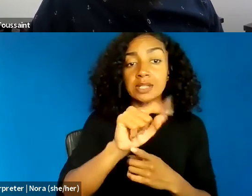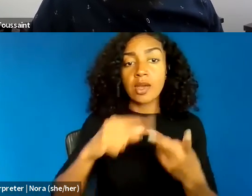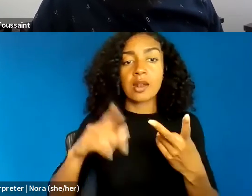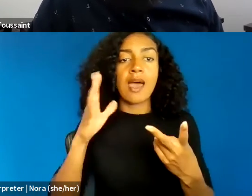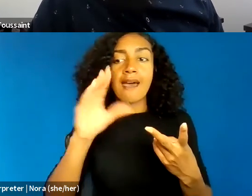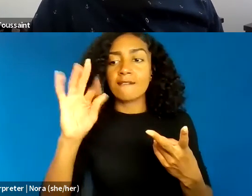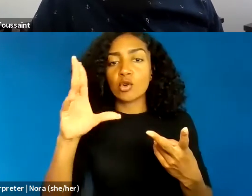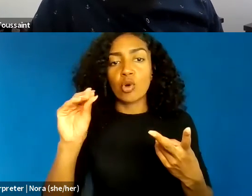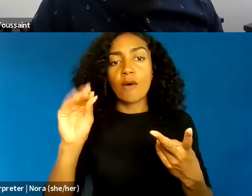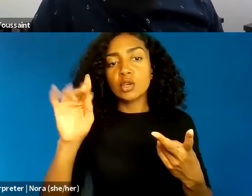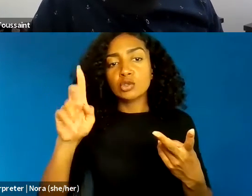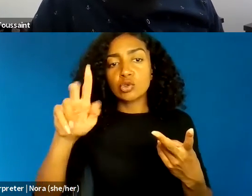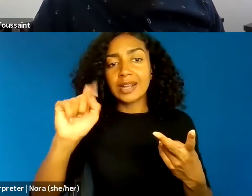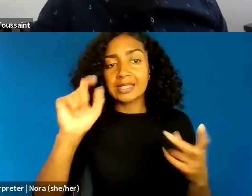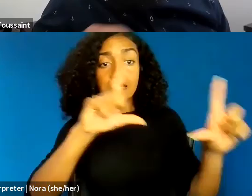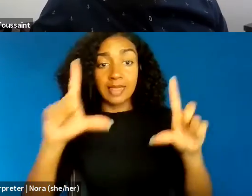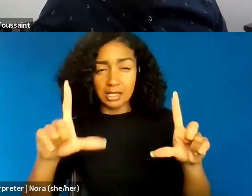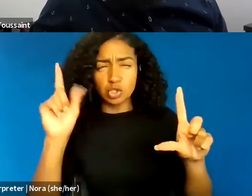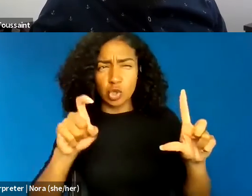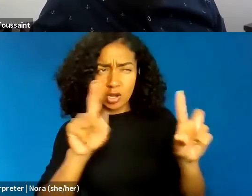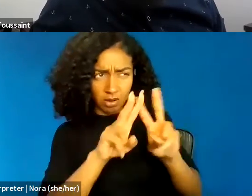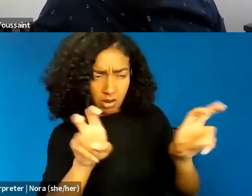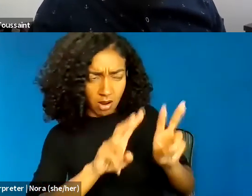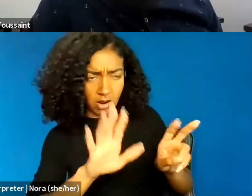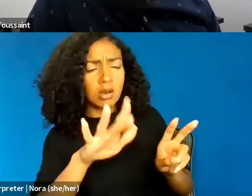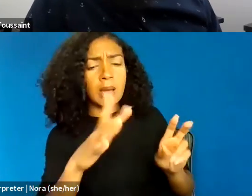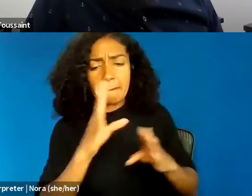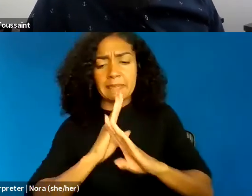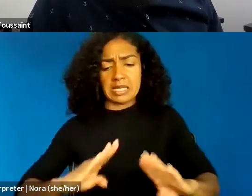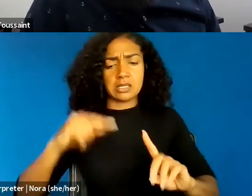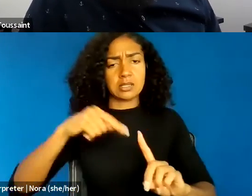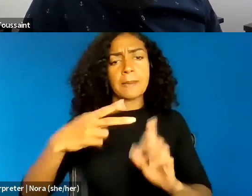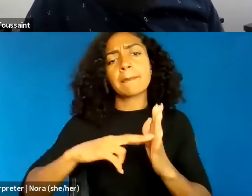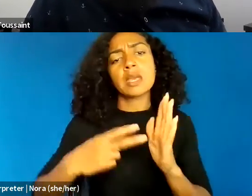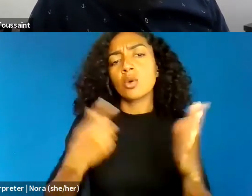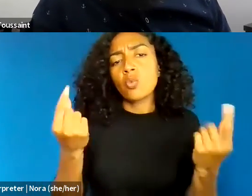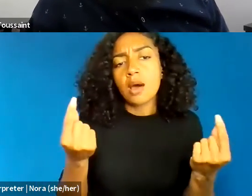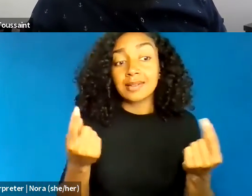what do we mean by peace, and for whom? The difficulty that courts have faced